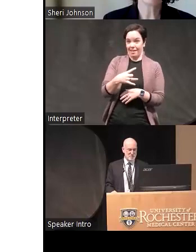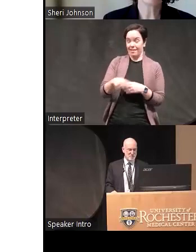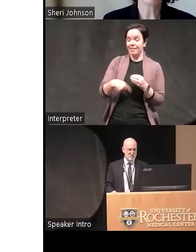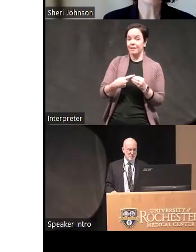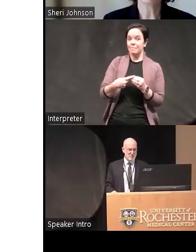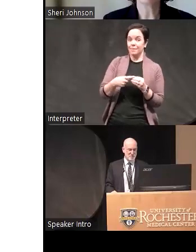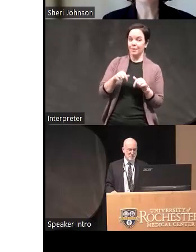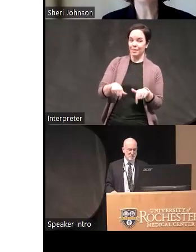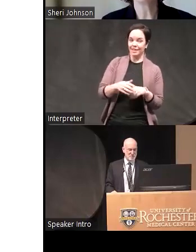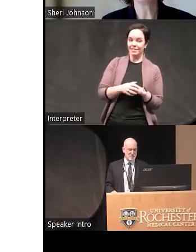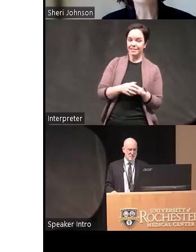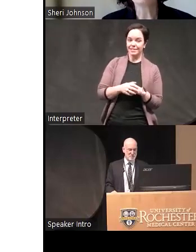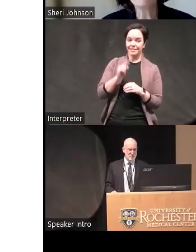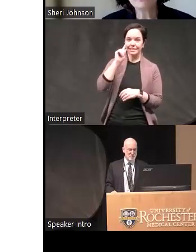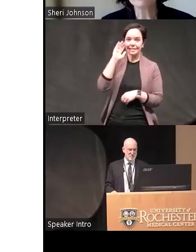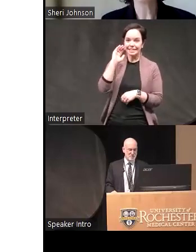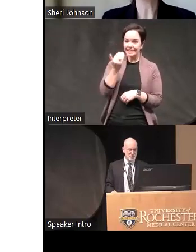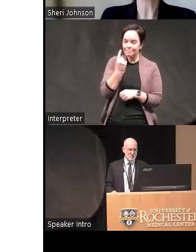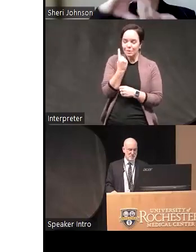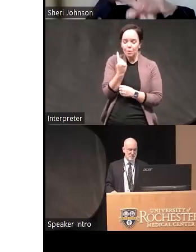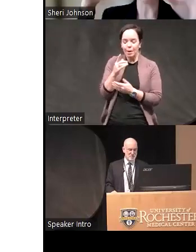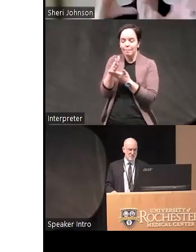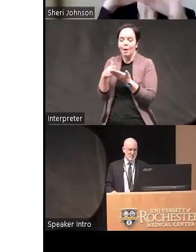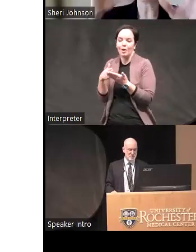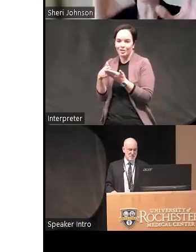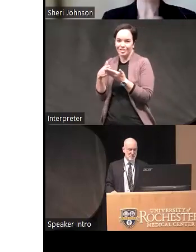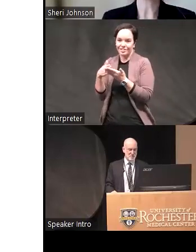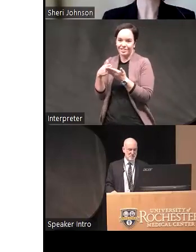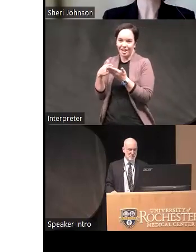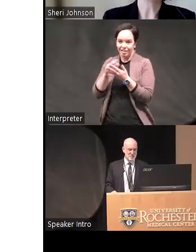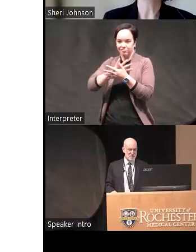is that it seems to be just one part of the conglomeration of stuff that's in borderline